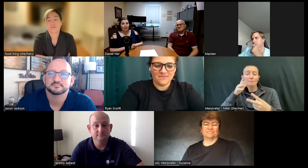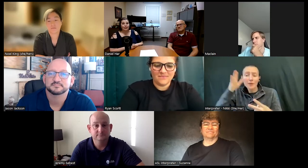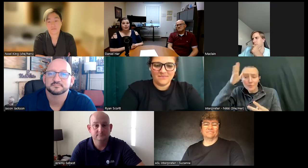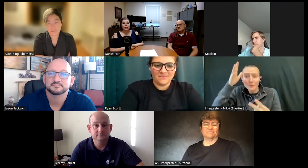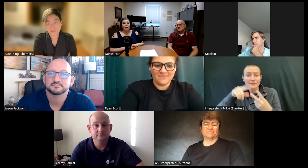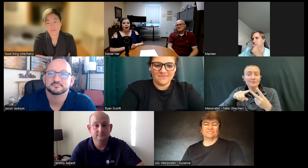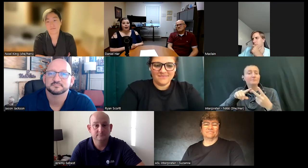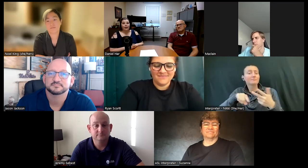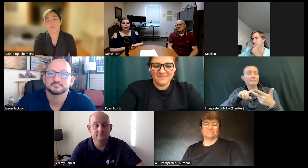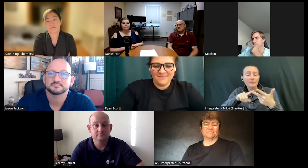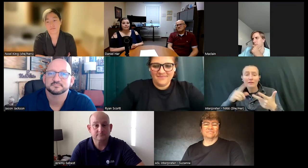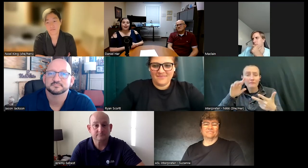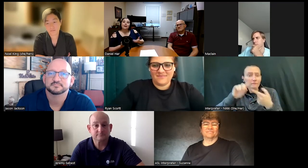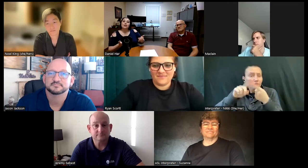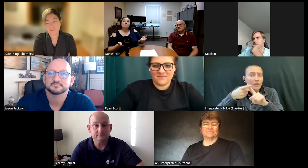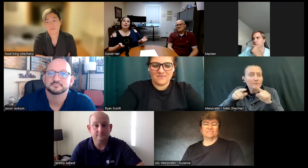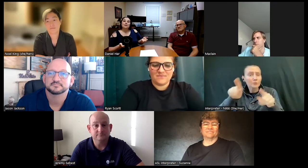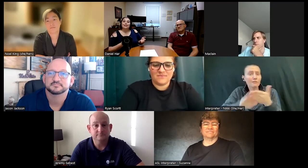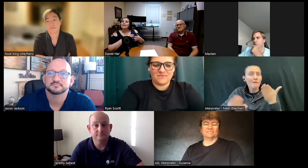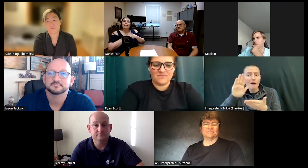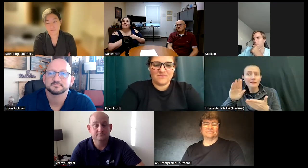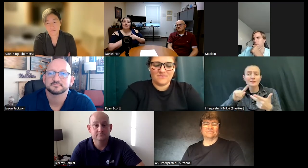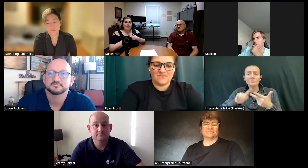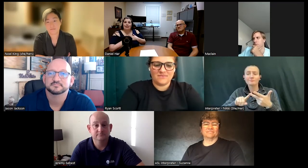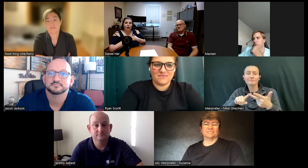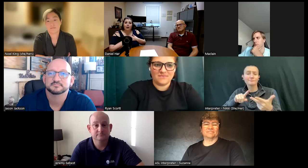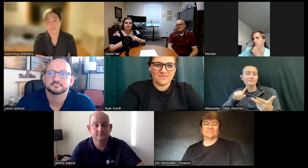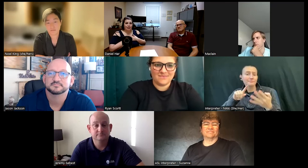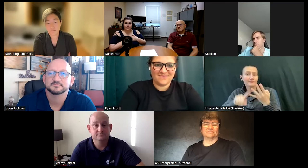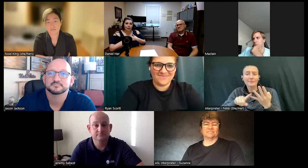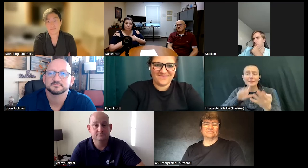college um spouses you made my heart melt a